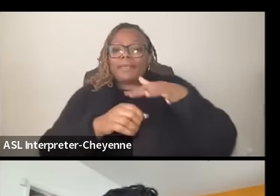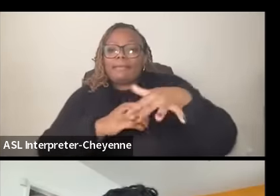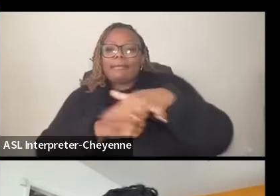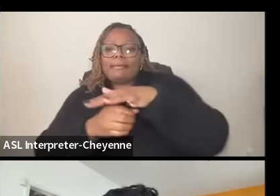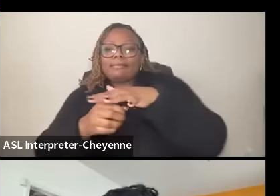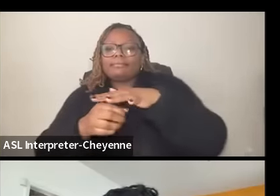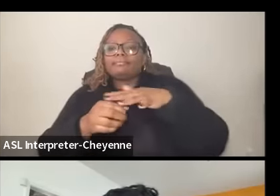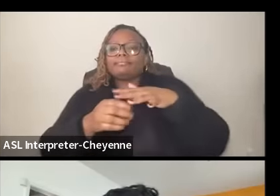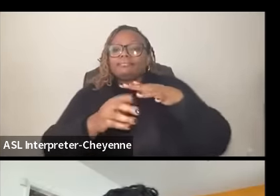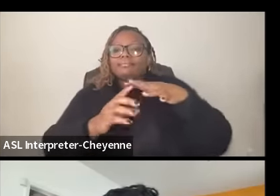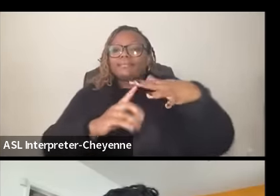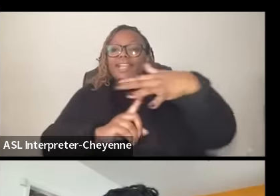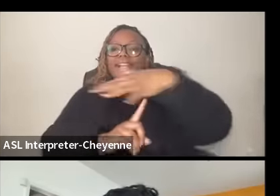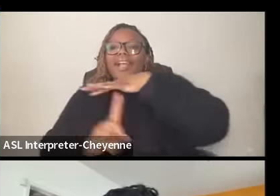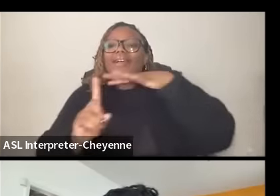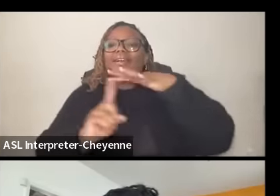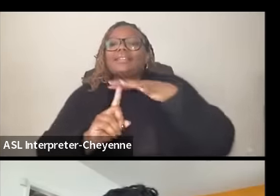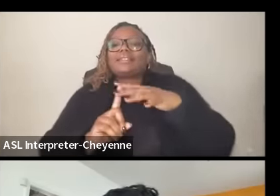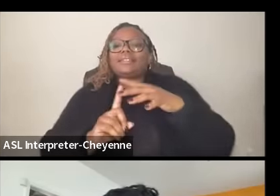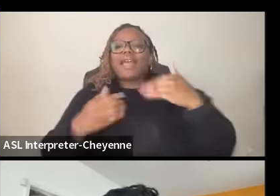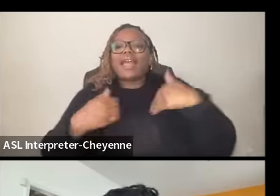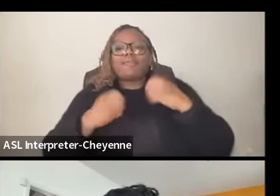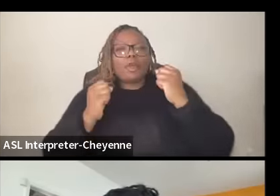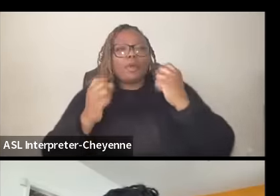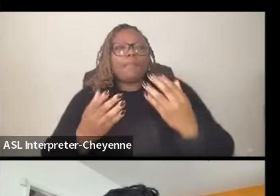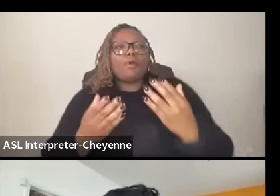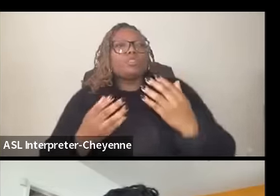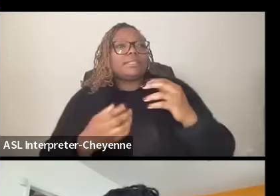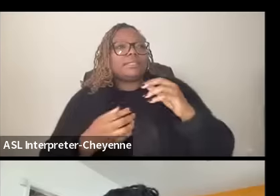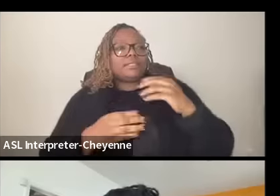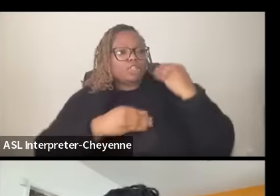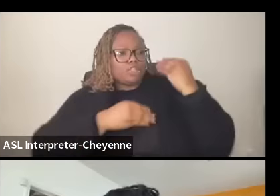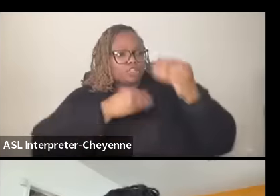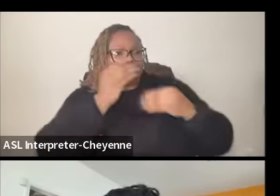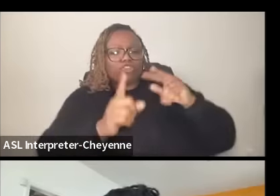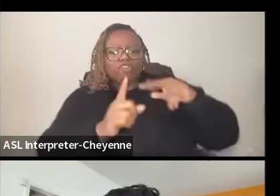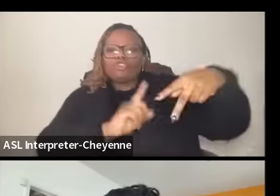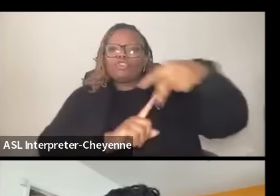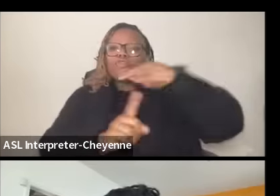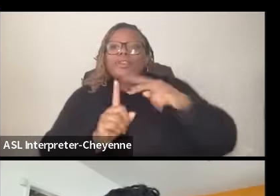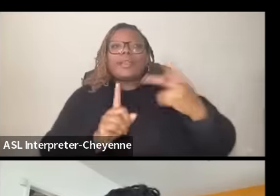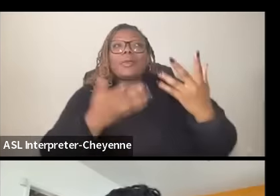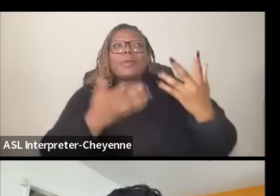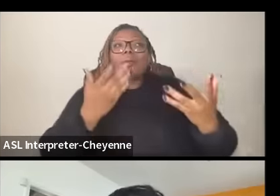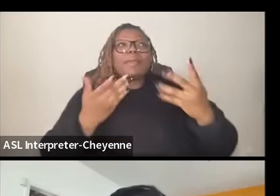view a multigenerational view so you know you're not we may not see the freedom that we envision